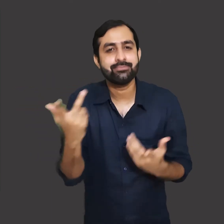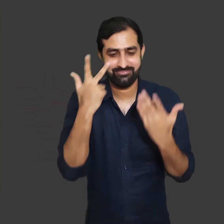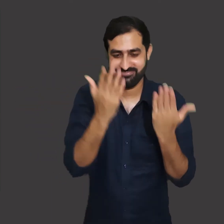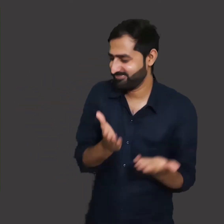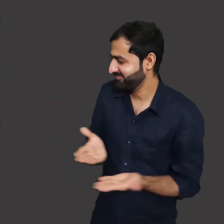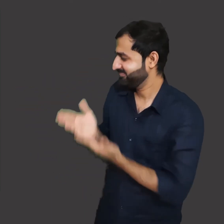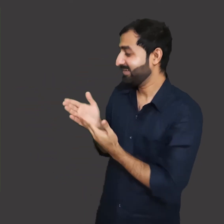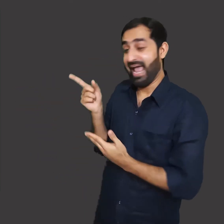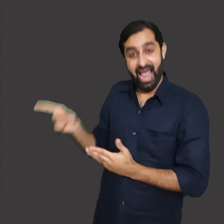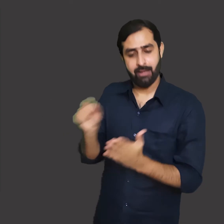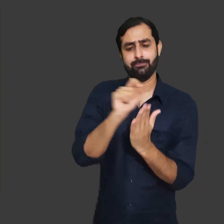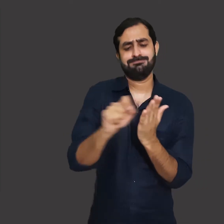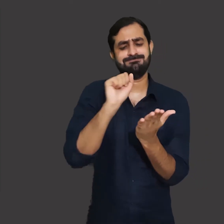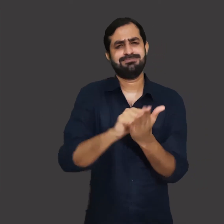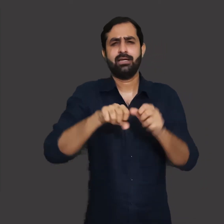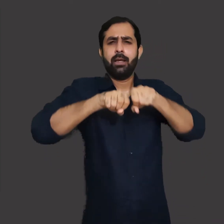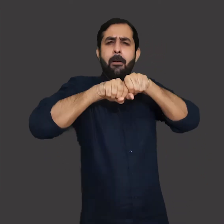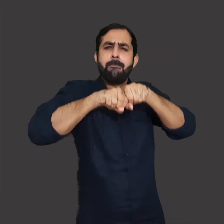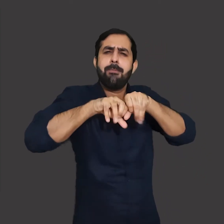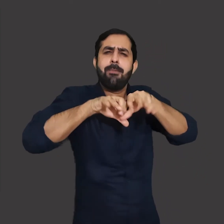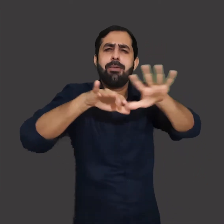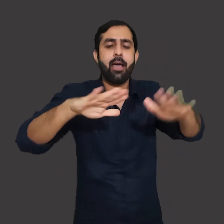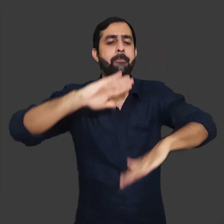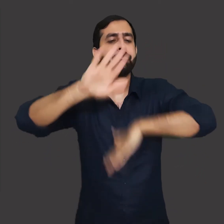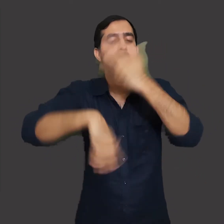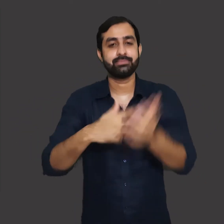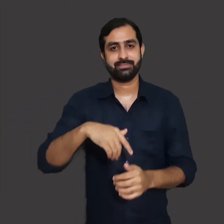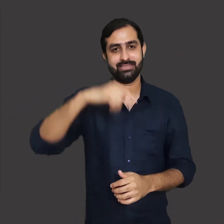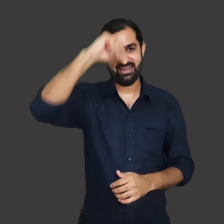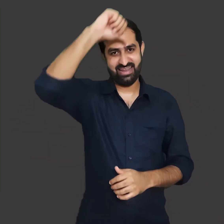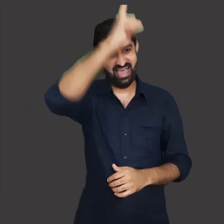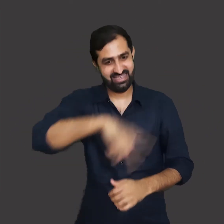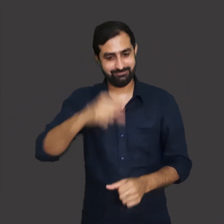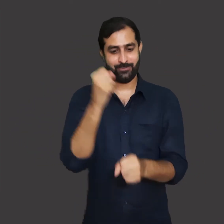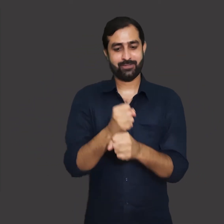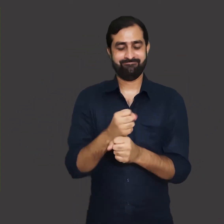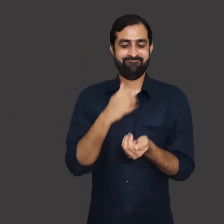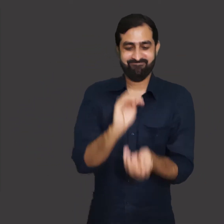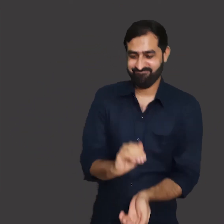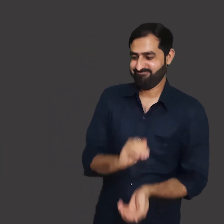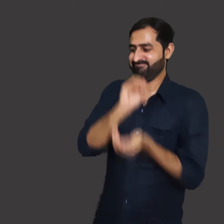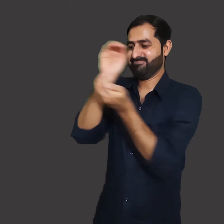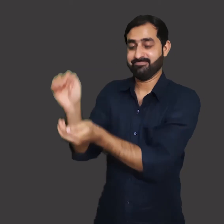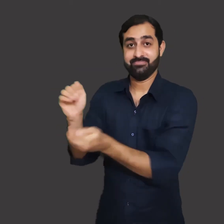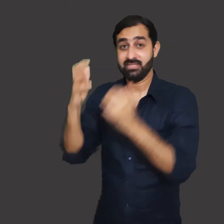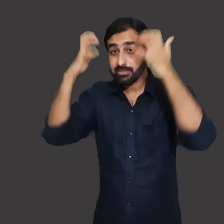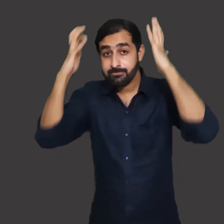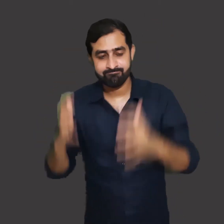'are dams the temples of Modern India?'. For this book, she was awarded Sahitya Akademi Award,